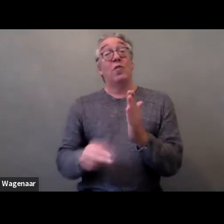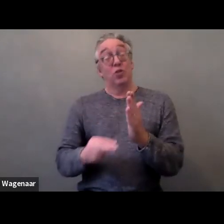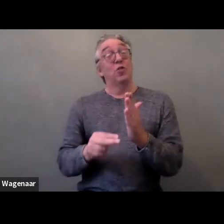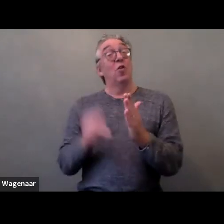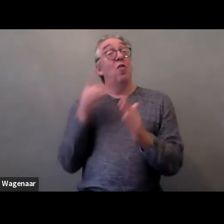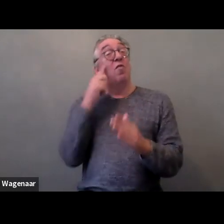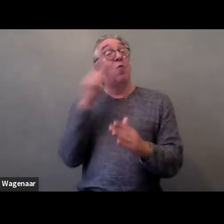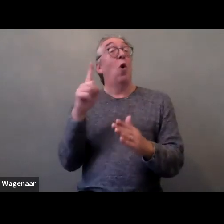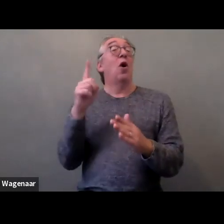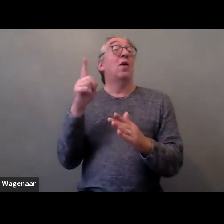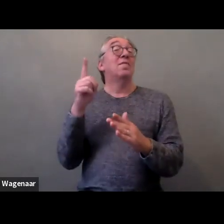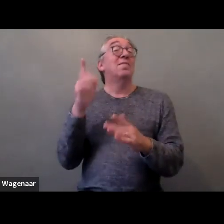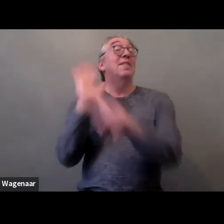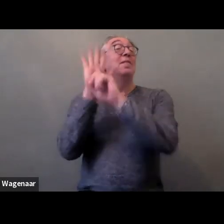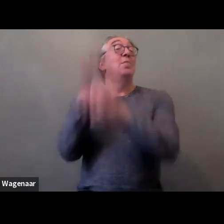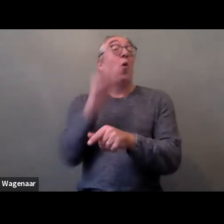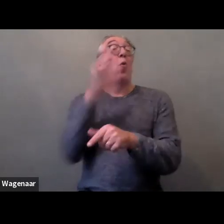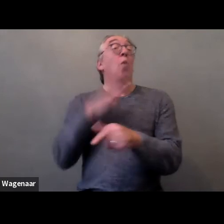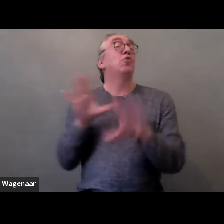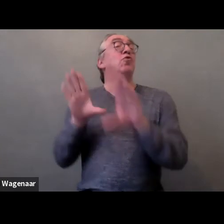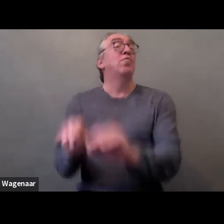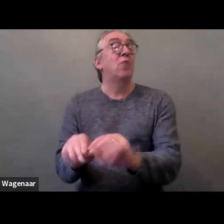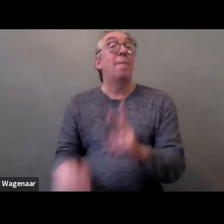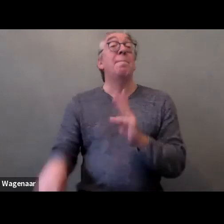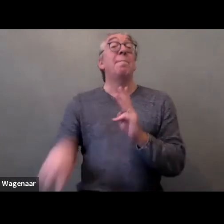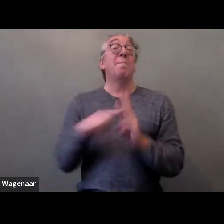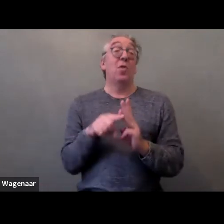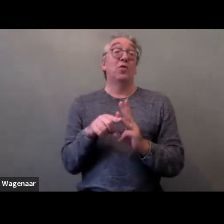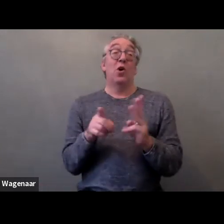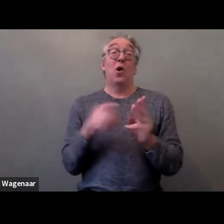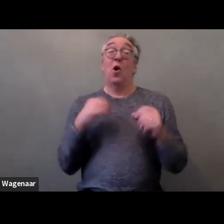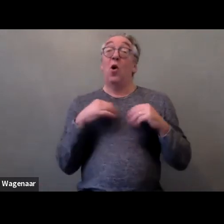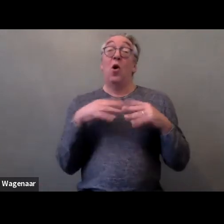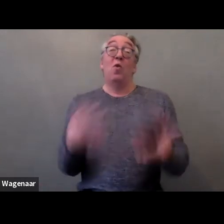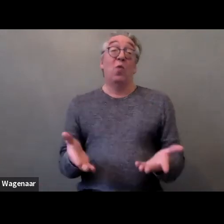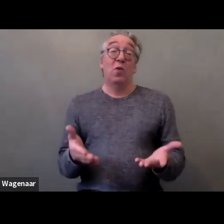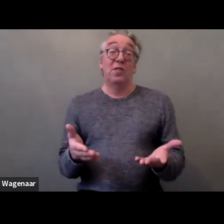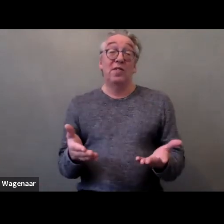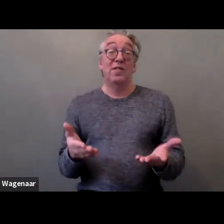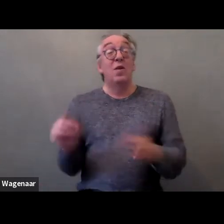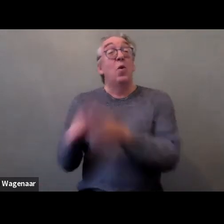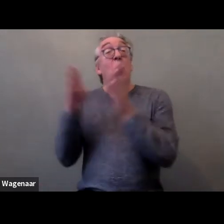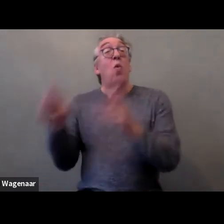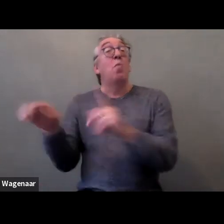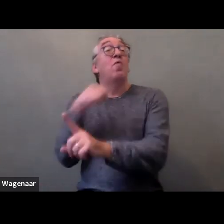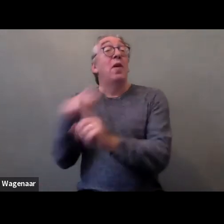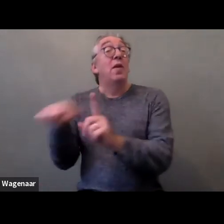the Convention on prevention and combatting violence against women and domestic violence of the Council of Europe.